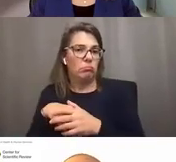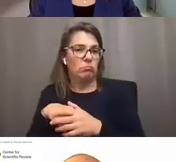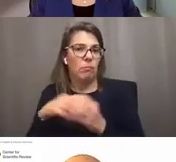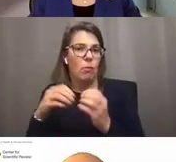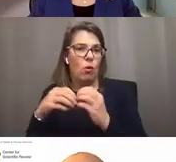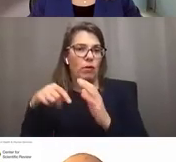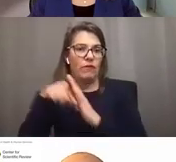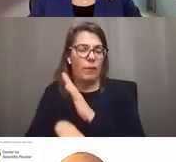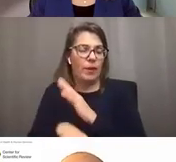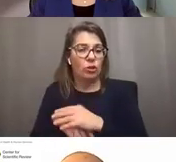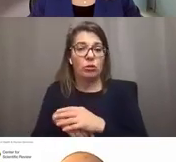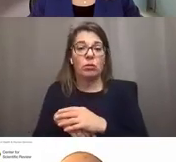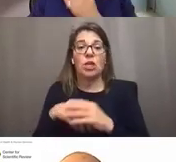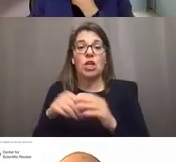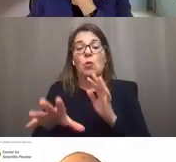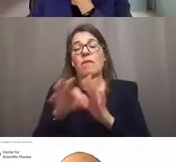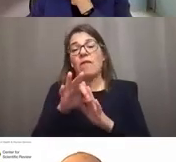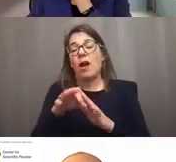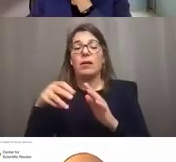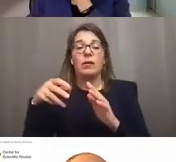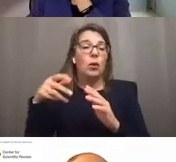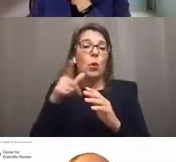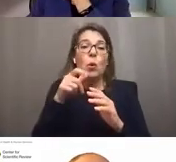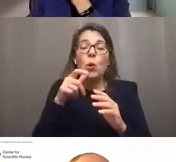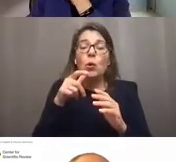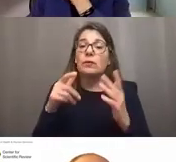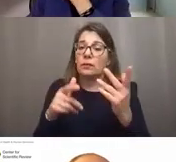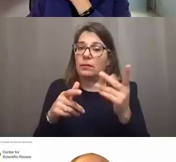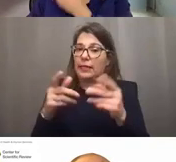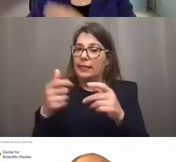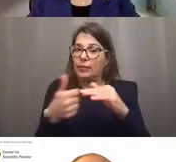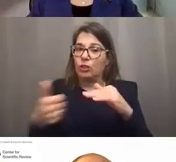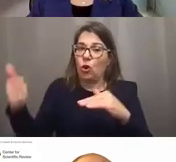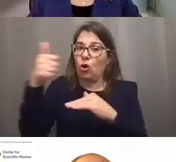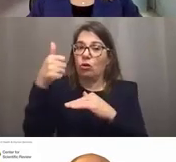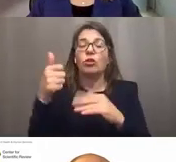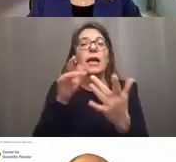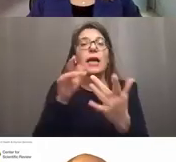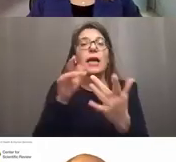along with his or her contact information. You can reach out to the SRO and get even more details,